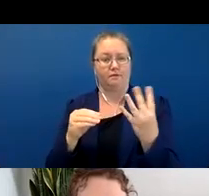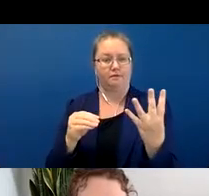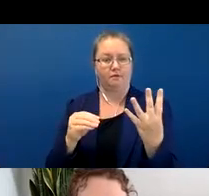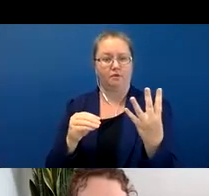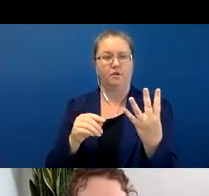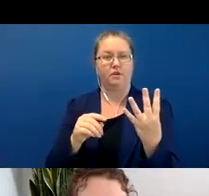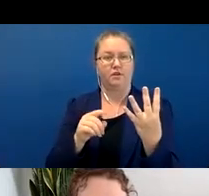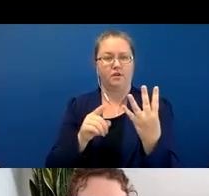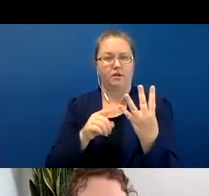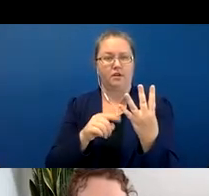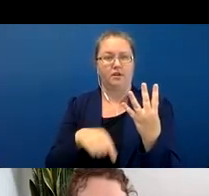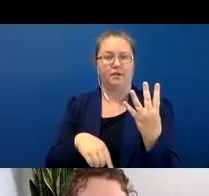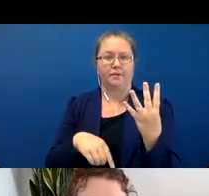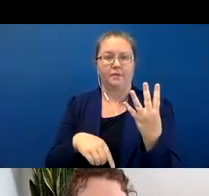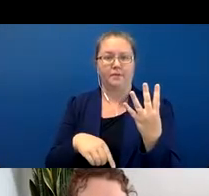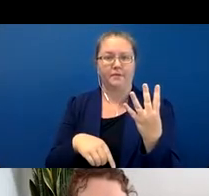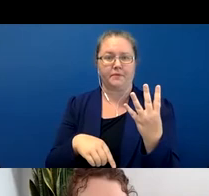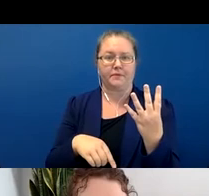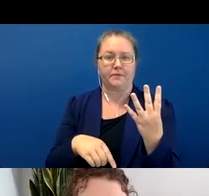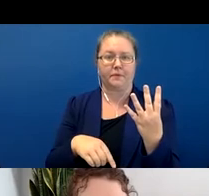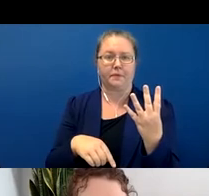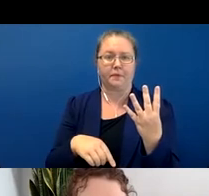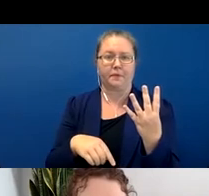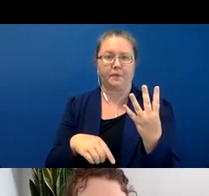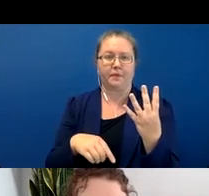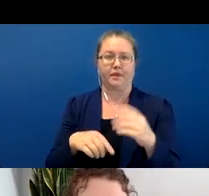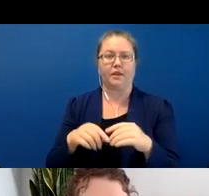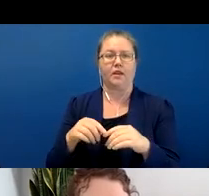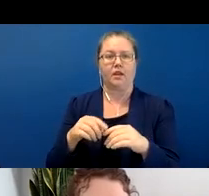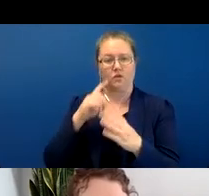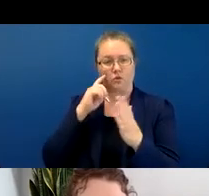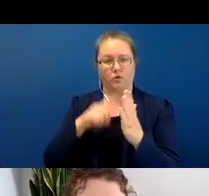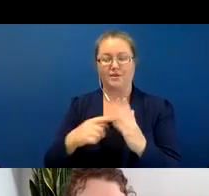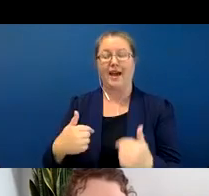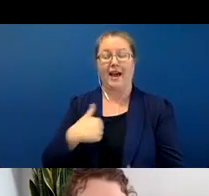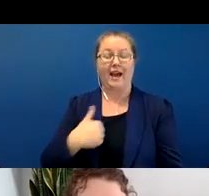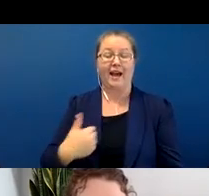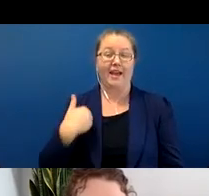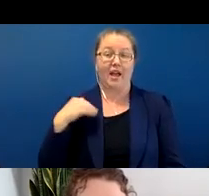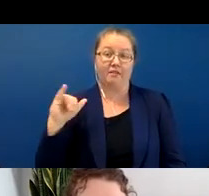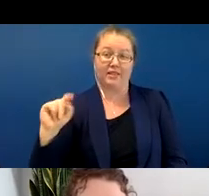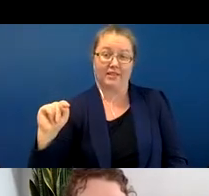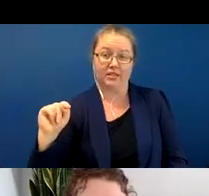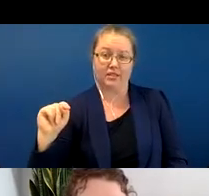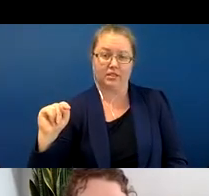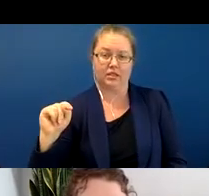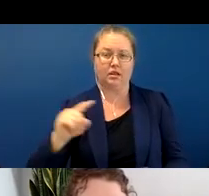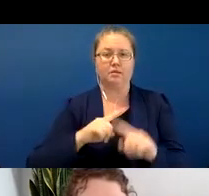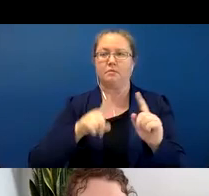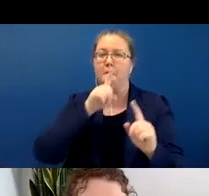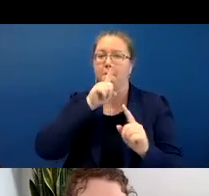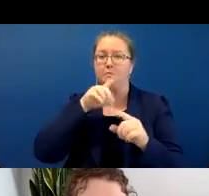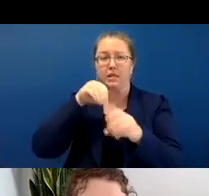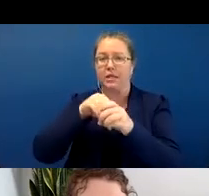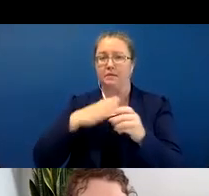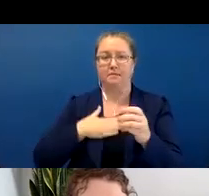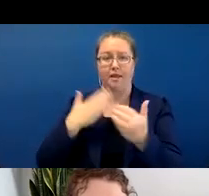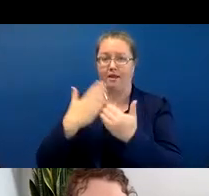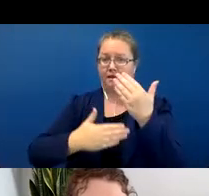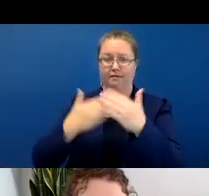case, the it is a compact roundish object. There's no indication of any kind of handling,